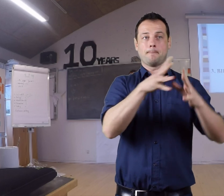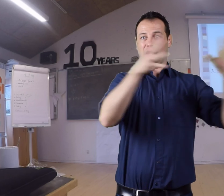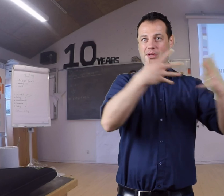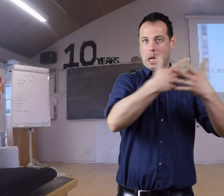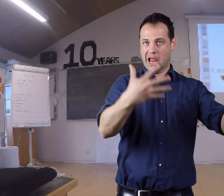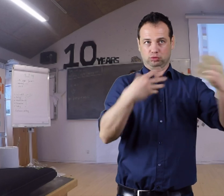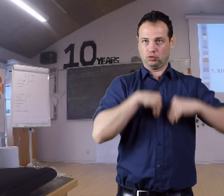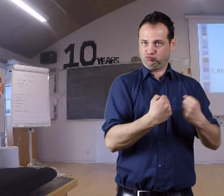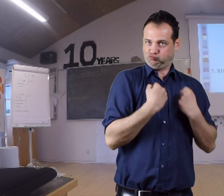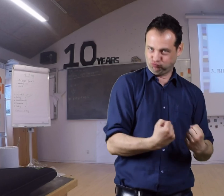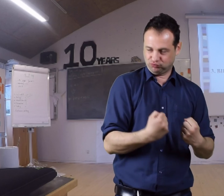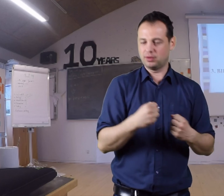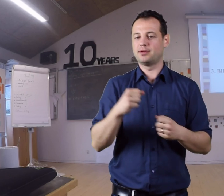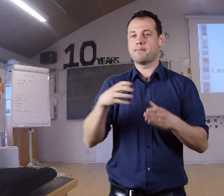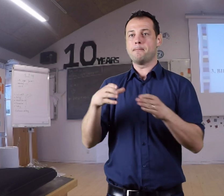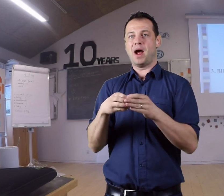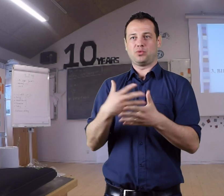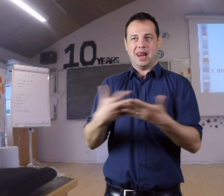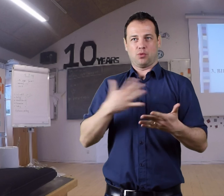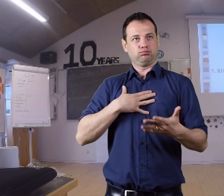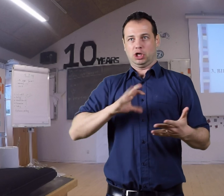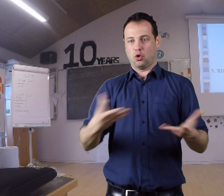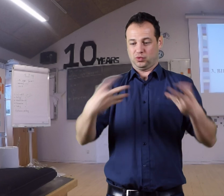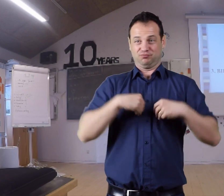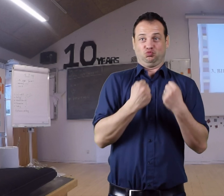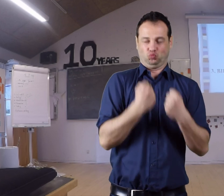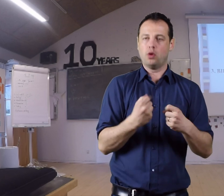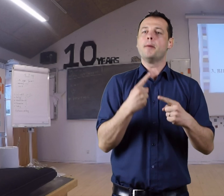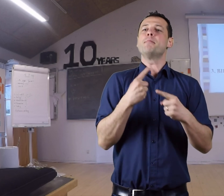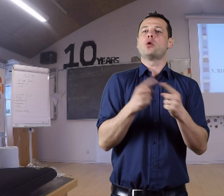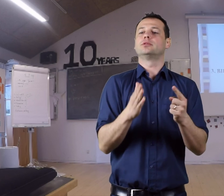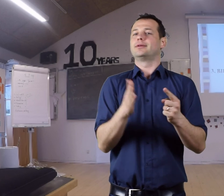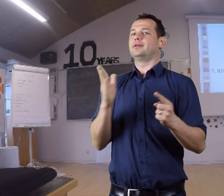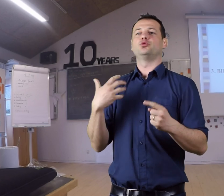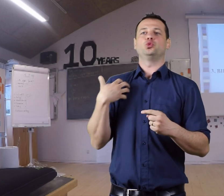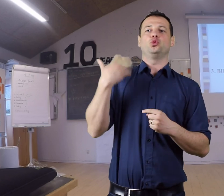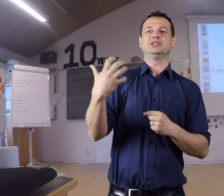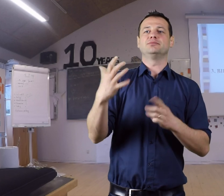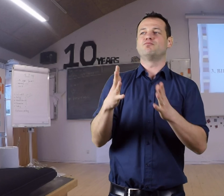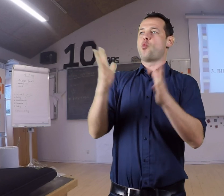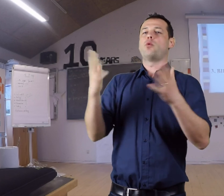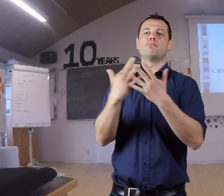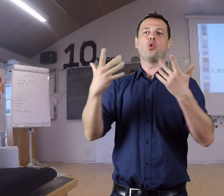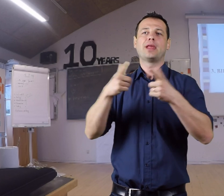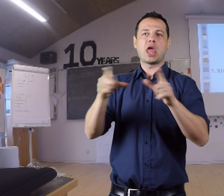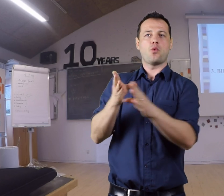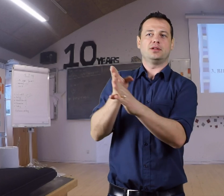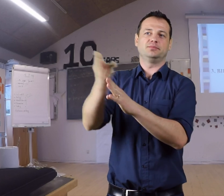Proficiency in the majority language, the minority language, plus richness from being multilingual.